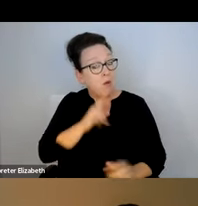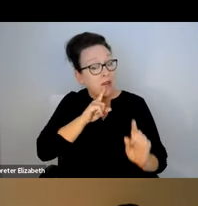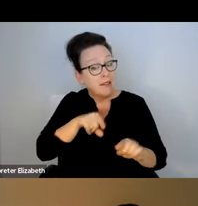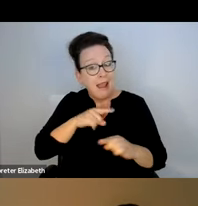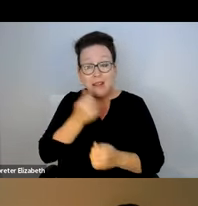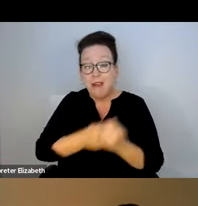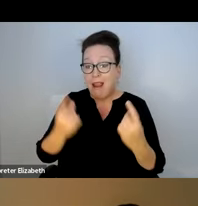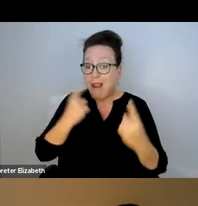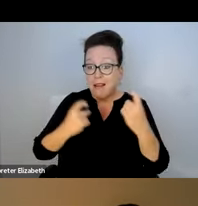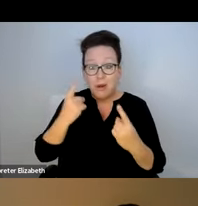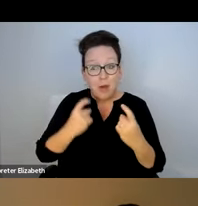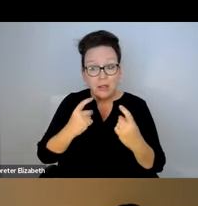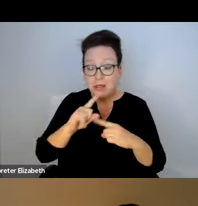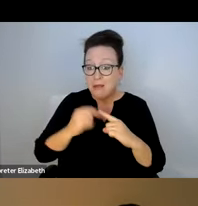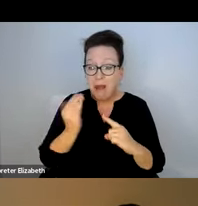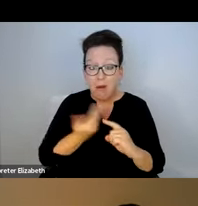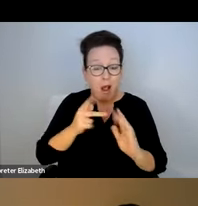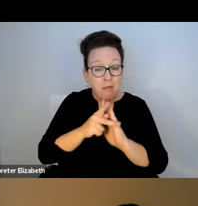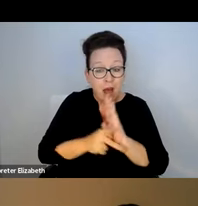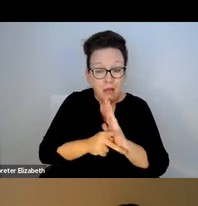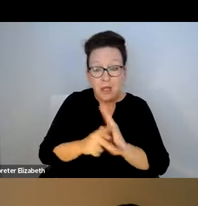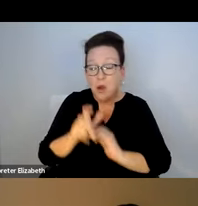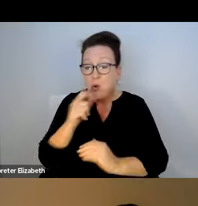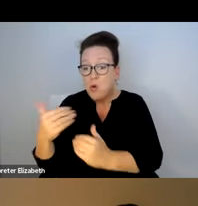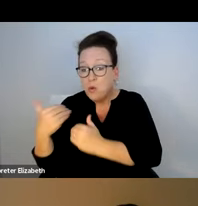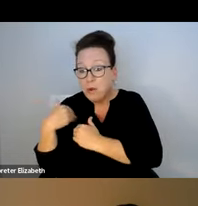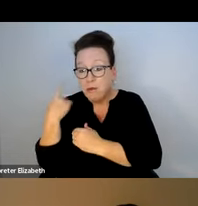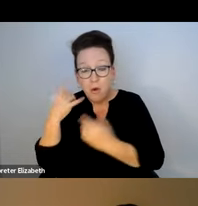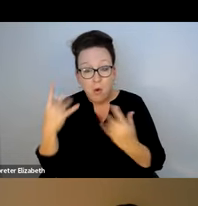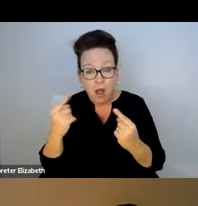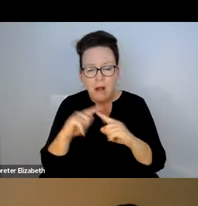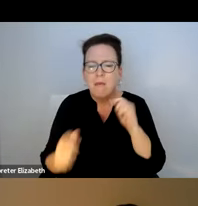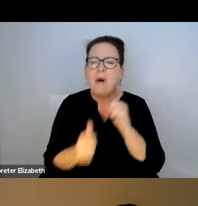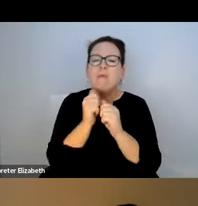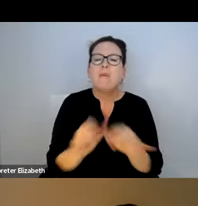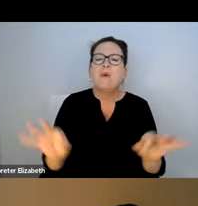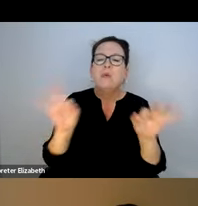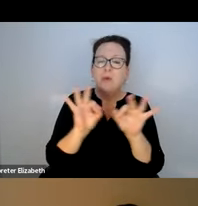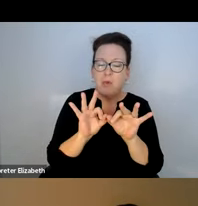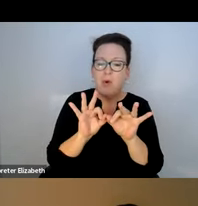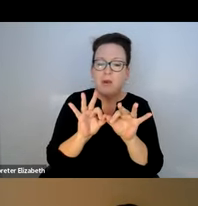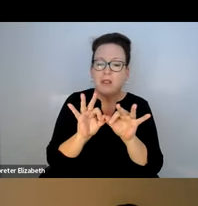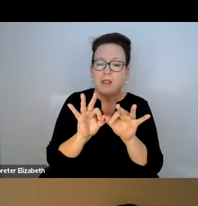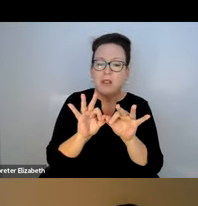RAMP TO BE FULLY DEPLOYED. HAPPY TO ANSWER ANY QUESTIONS THAT COME UP ABOUT OUR POLICIES